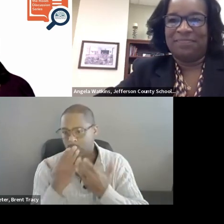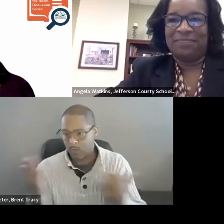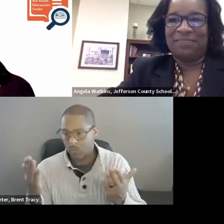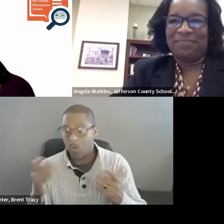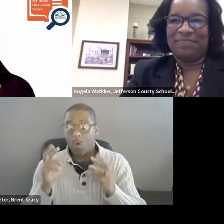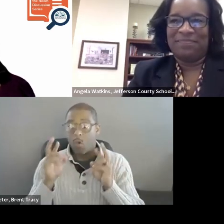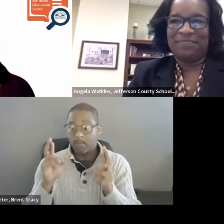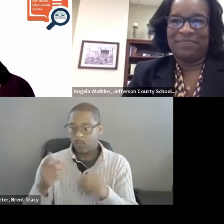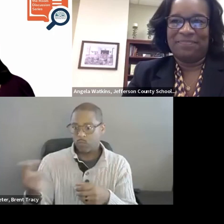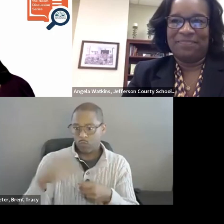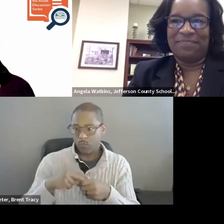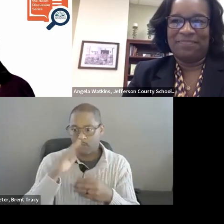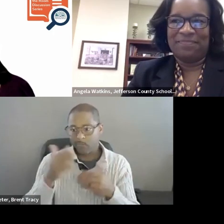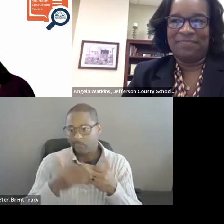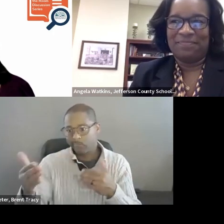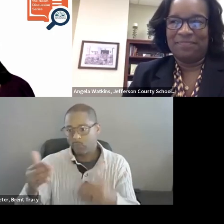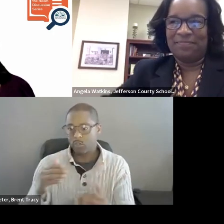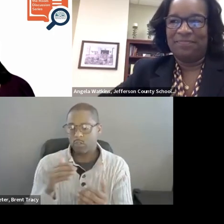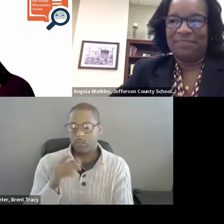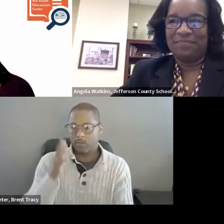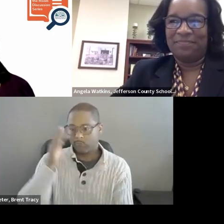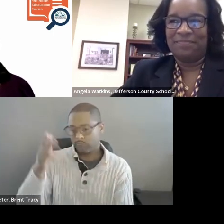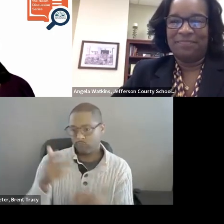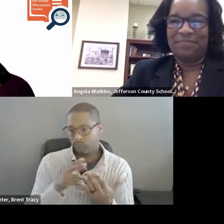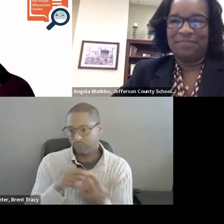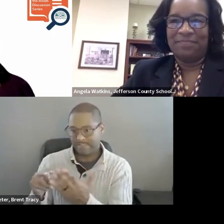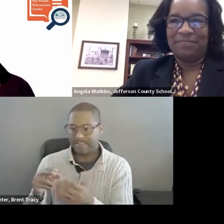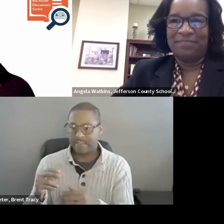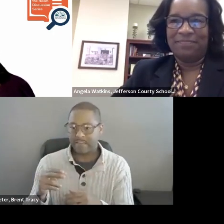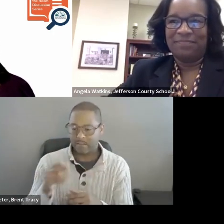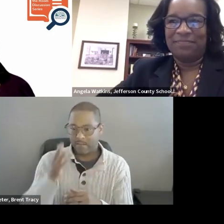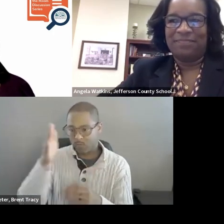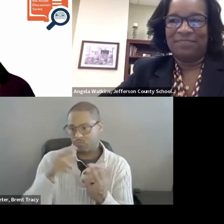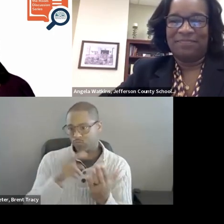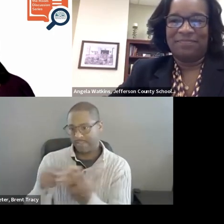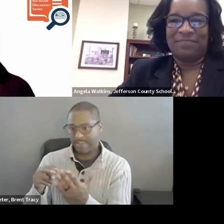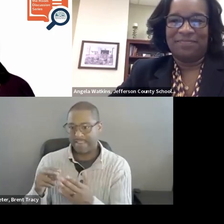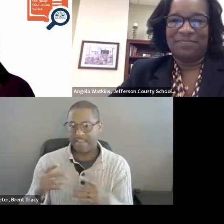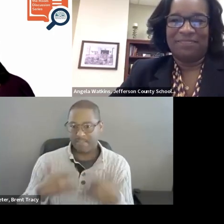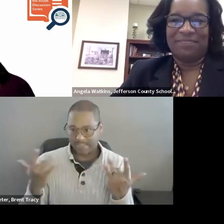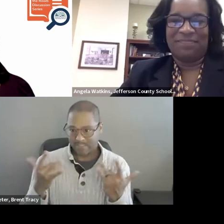You will receive a recording of today's event and it will be posted on the NCIL website.